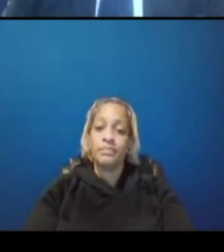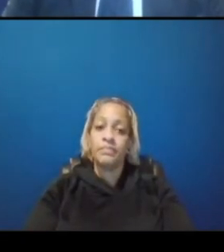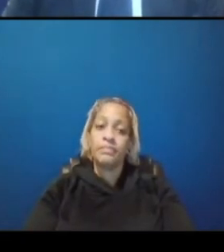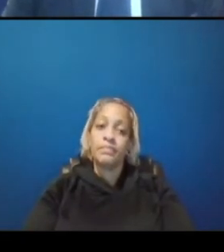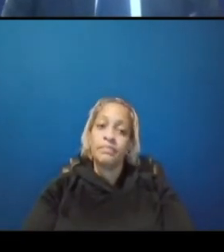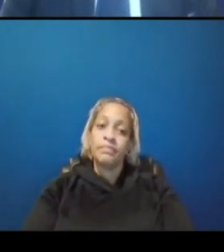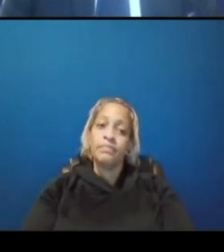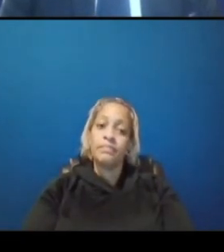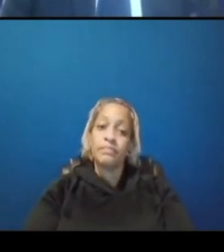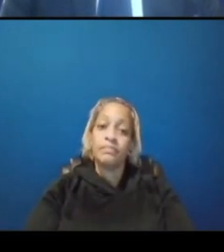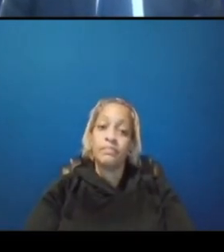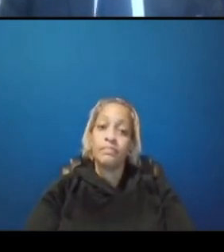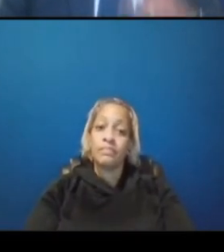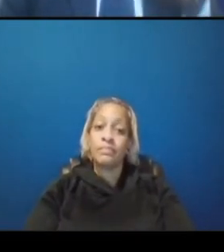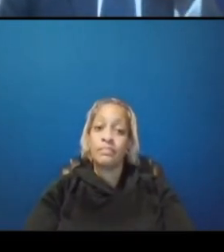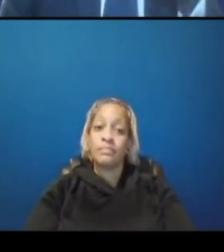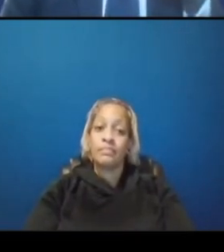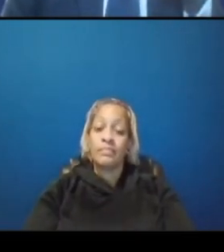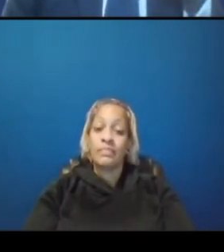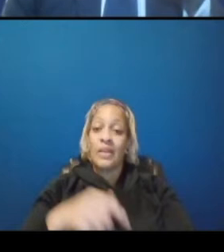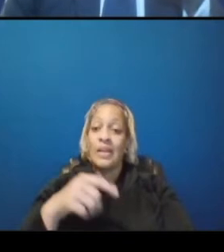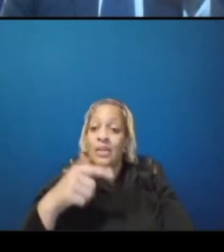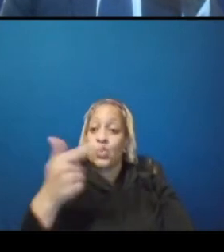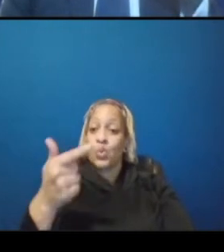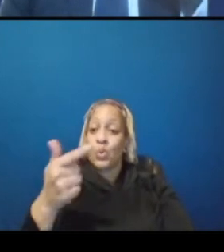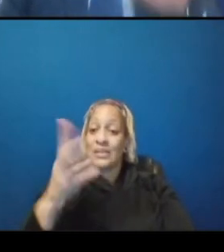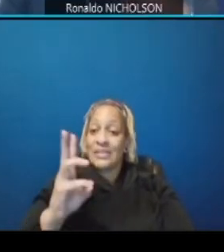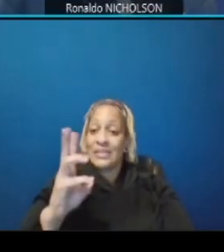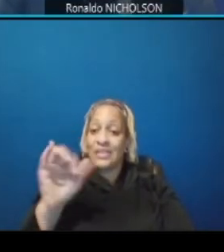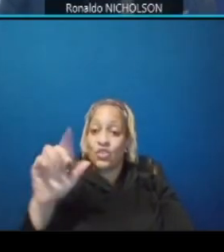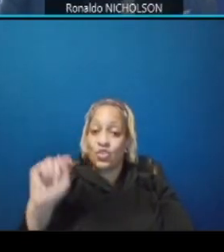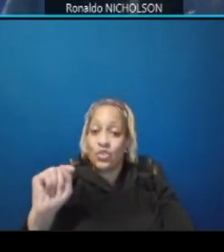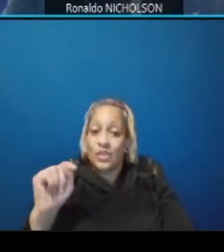at 26th street in recognition of the volume of pedestrian traffic